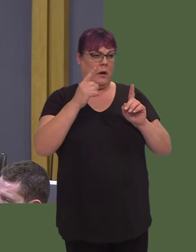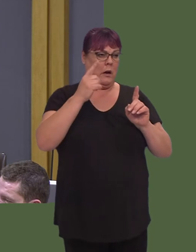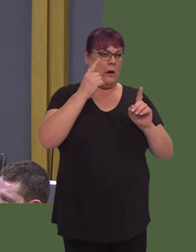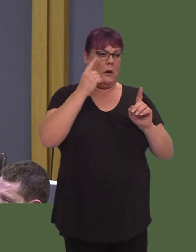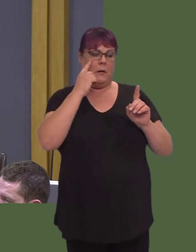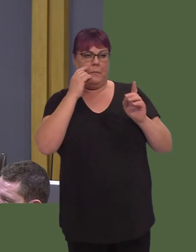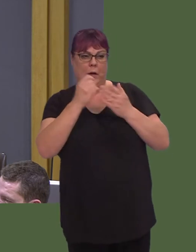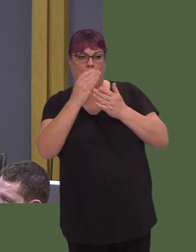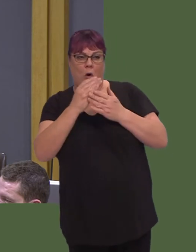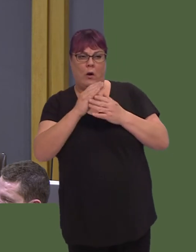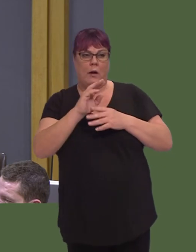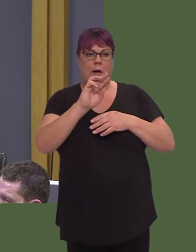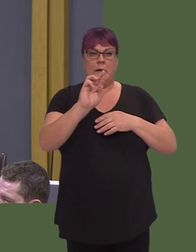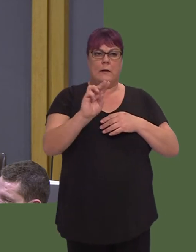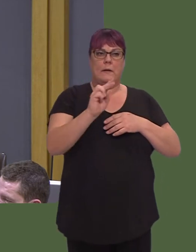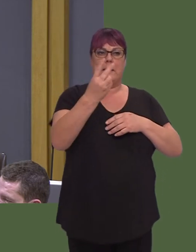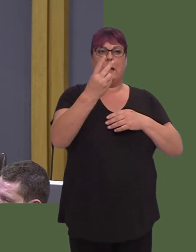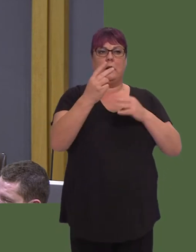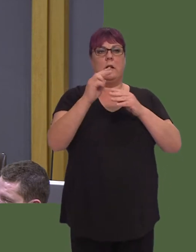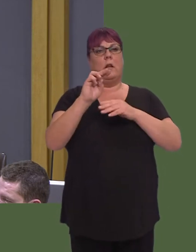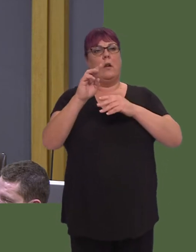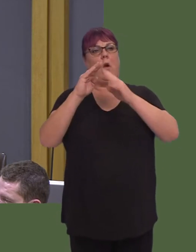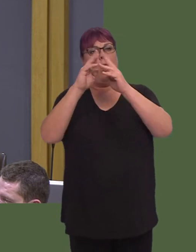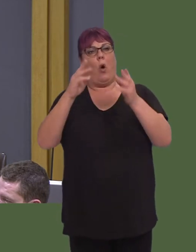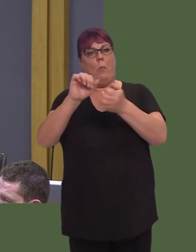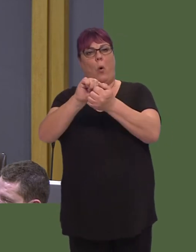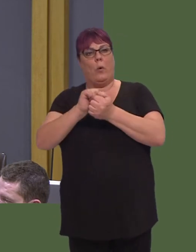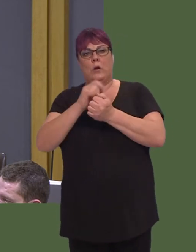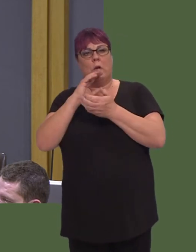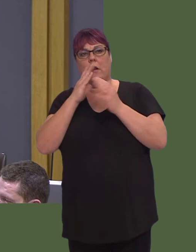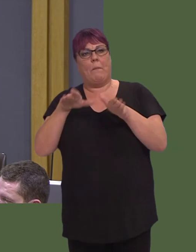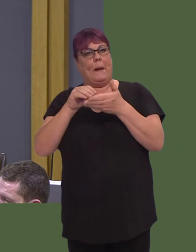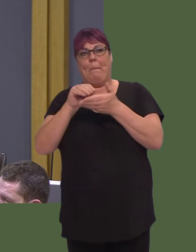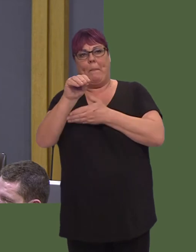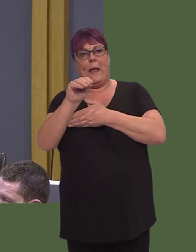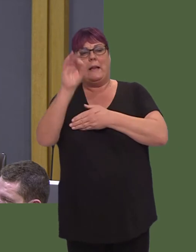Ond mae yna lawer iawn mwy angen ei wneud i helpu teuluoedd syín cael eu prisio allan